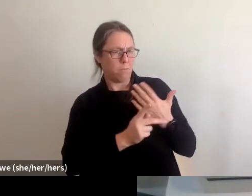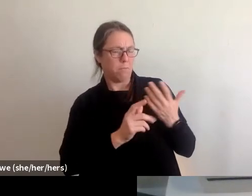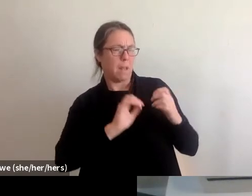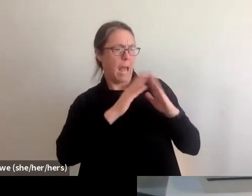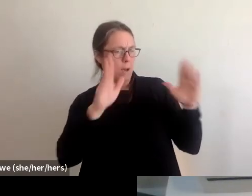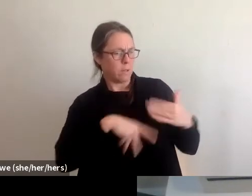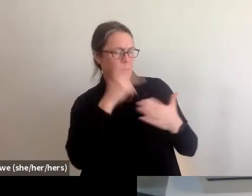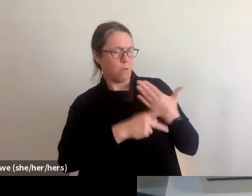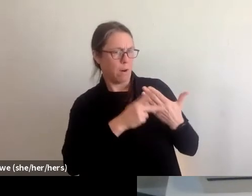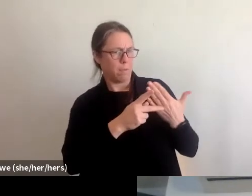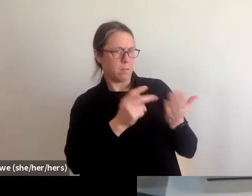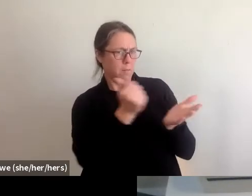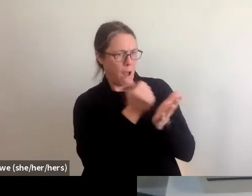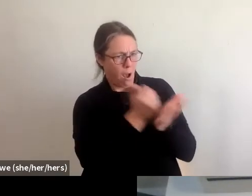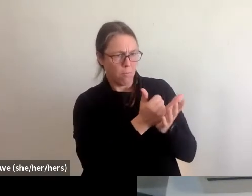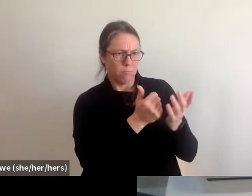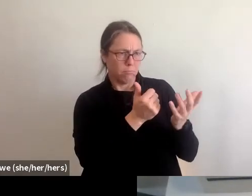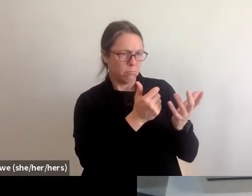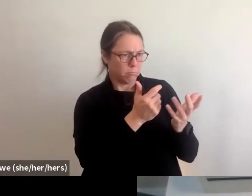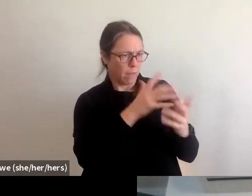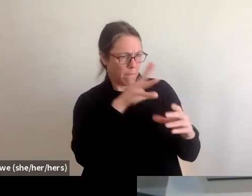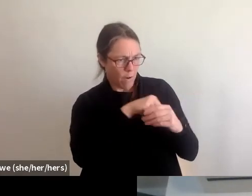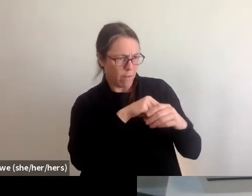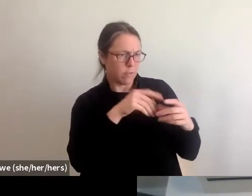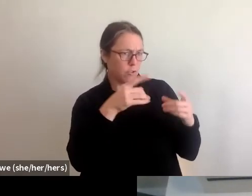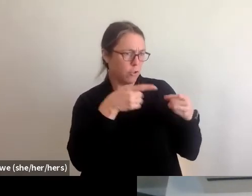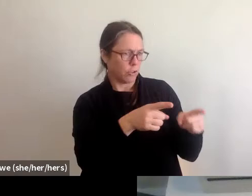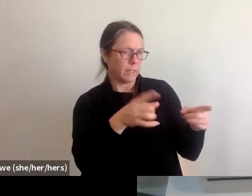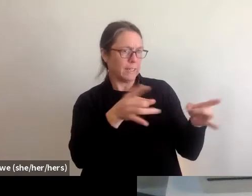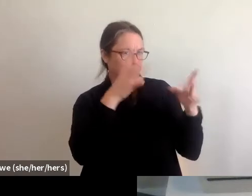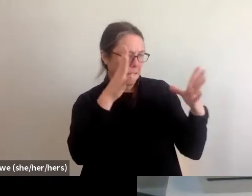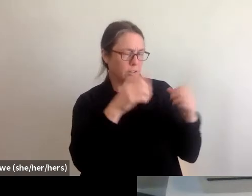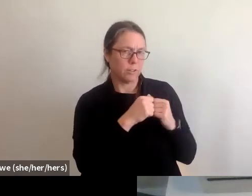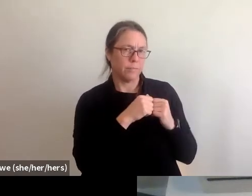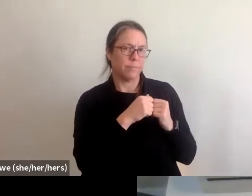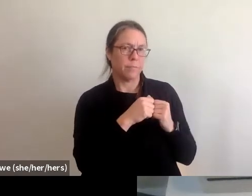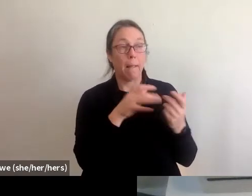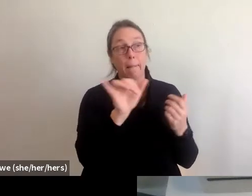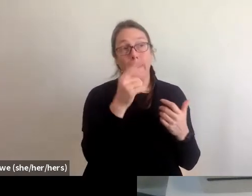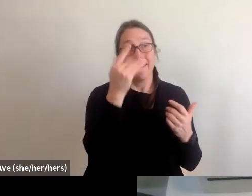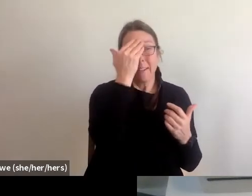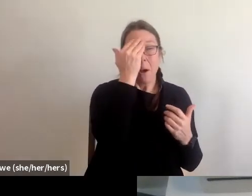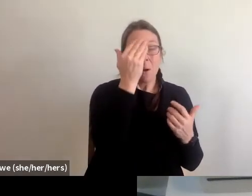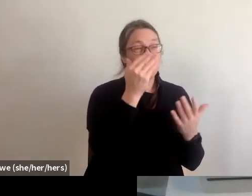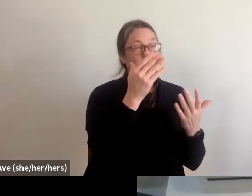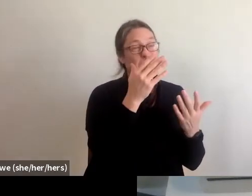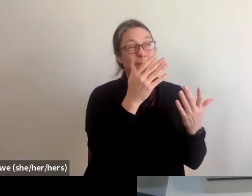of people are on wait-list, or if they're in public housing and are displaced, if you could just kind of give a general overview on that